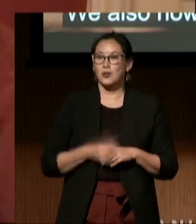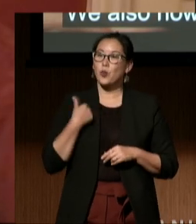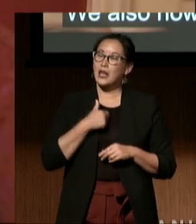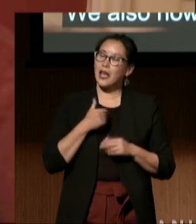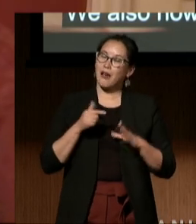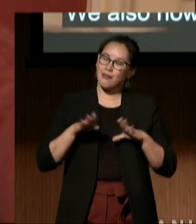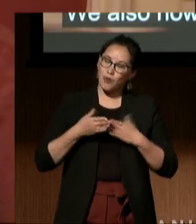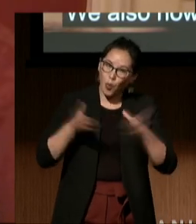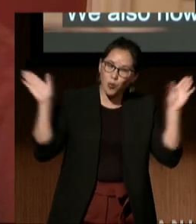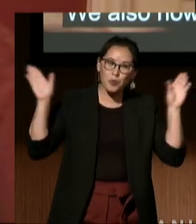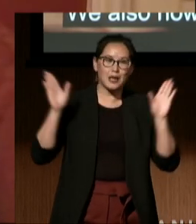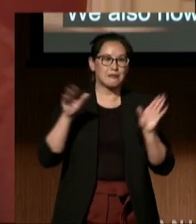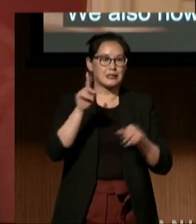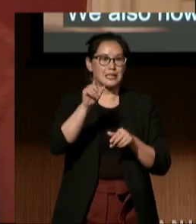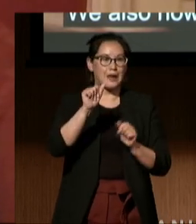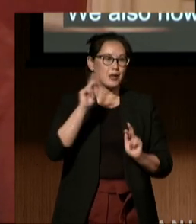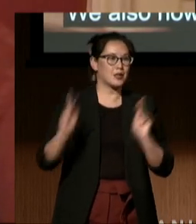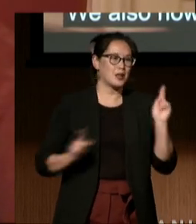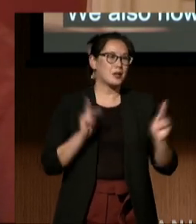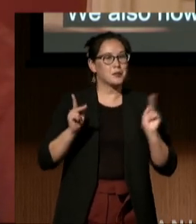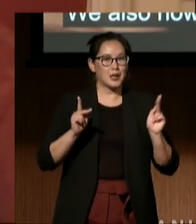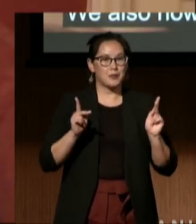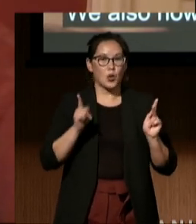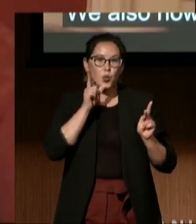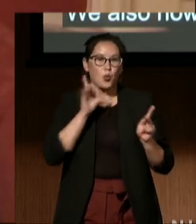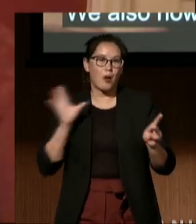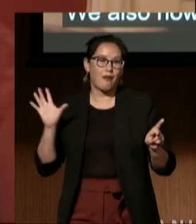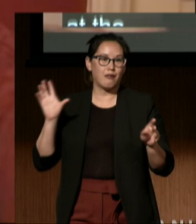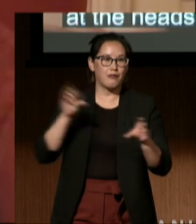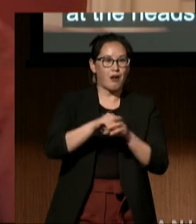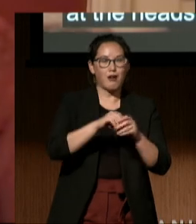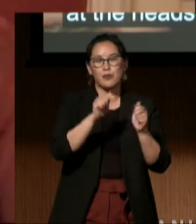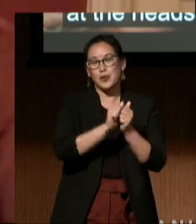at the heads of disability advocacy organizations,